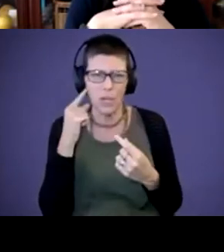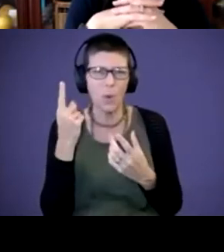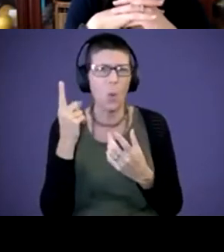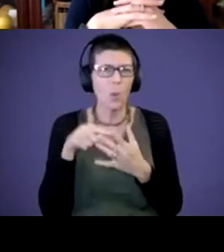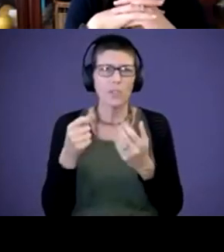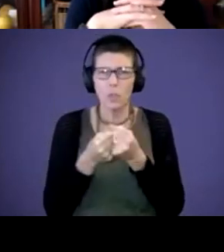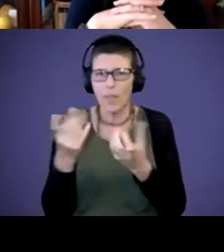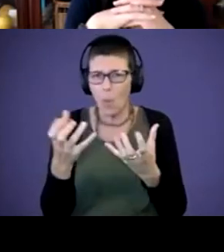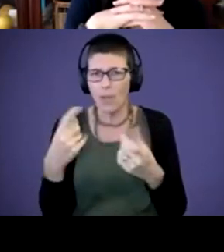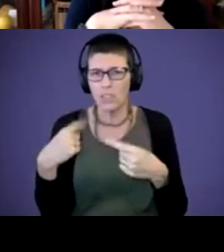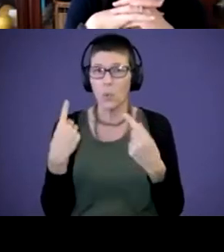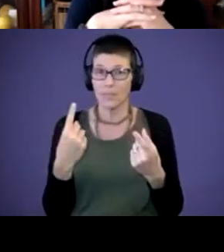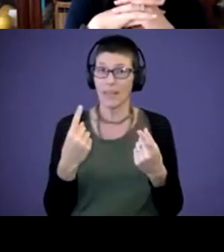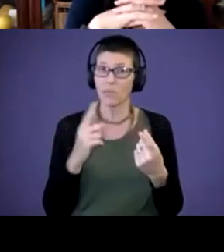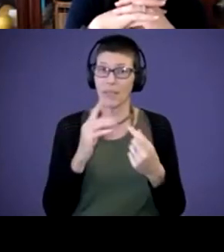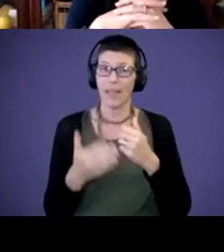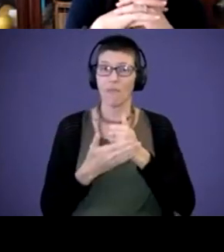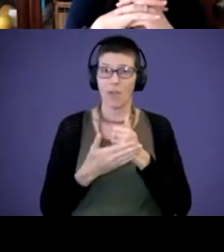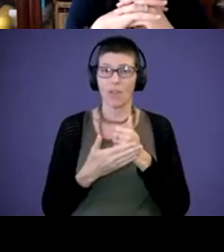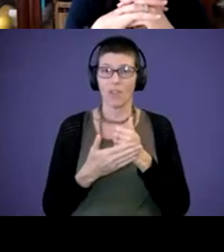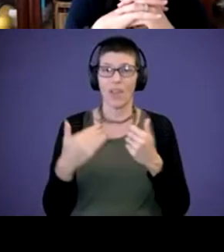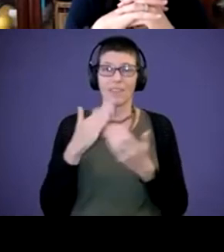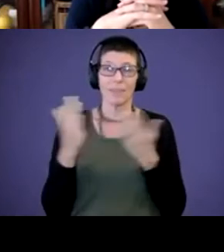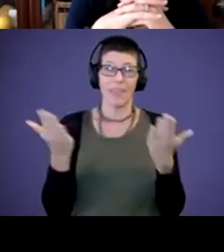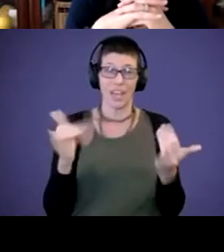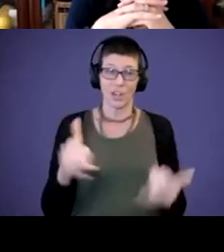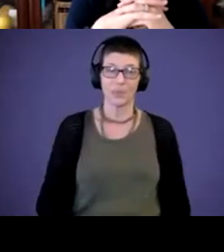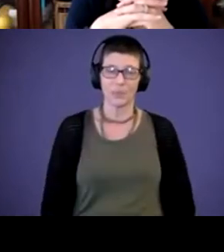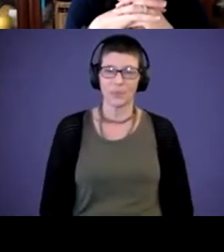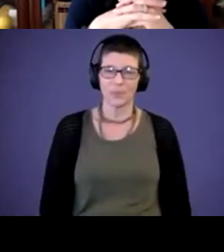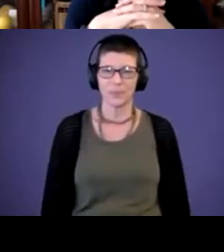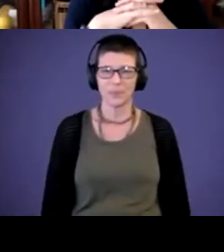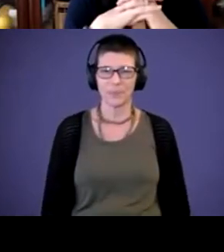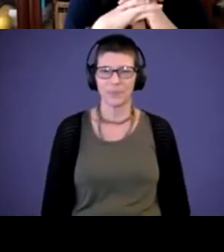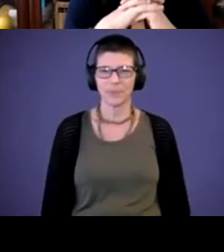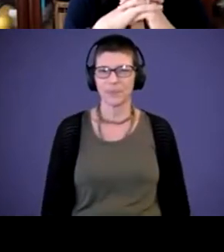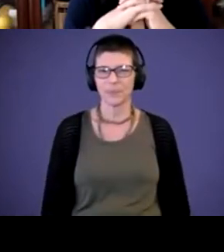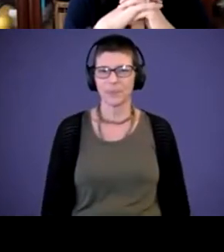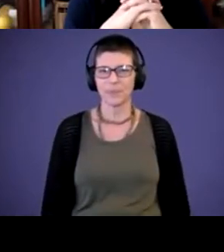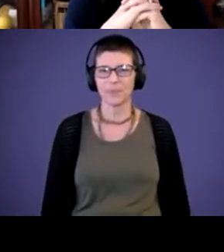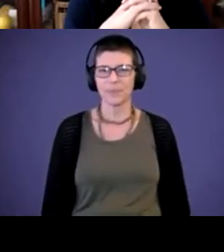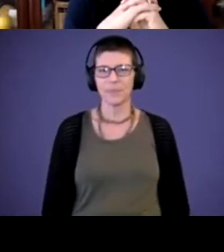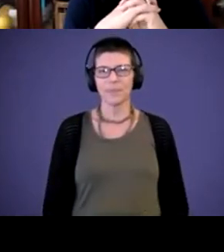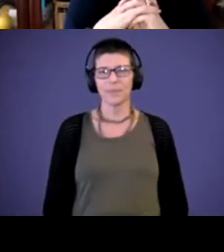helpful to have some of that here. Terry: This is Terry. Thanks, Andrea.